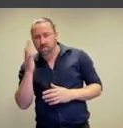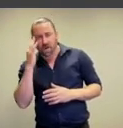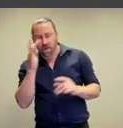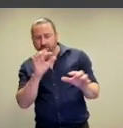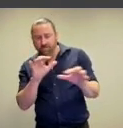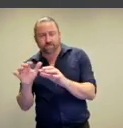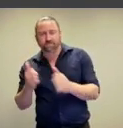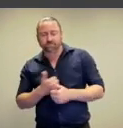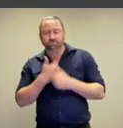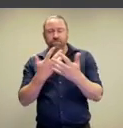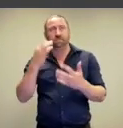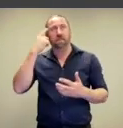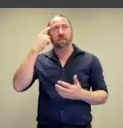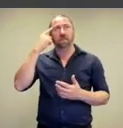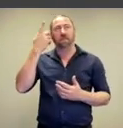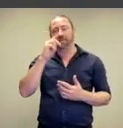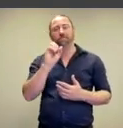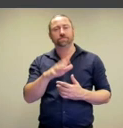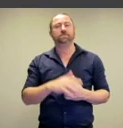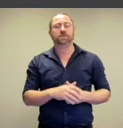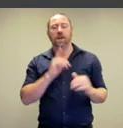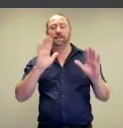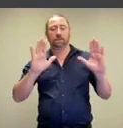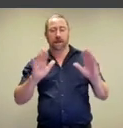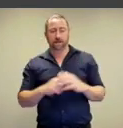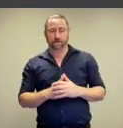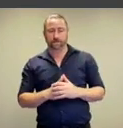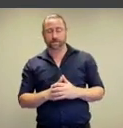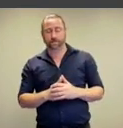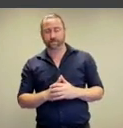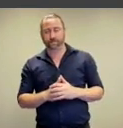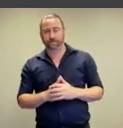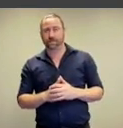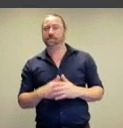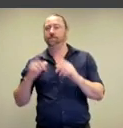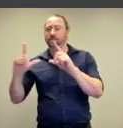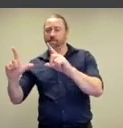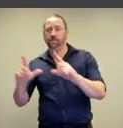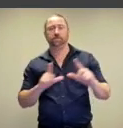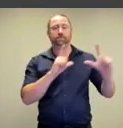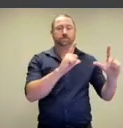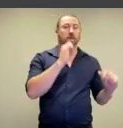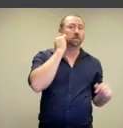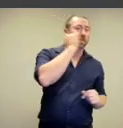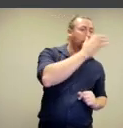in your own mind.